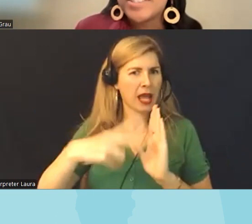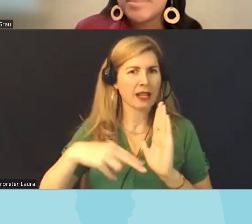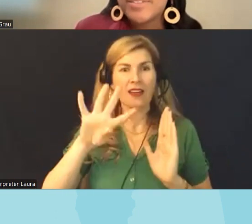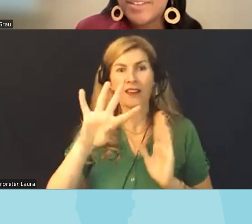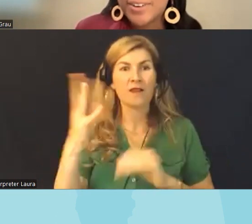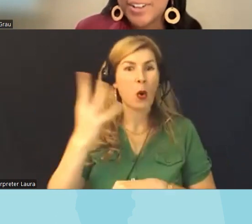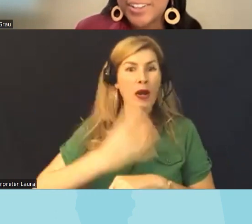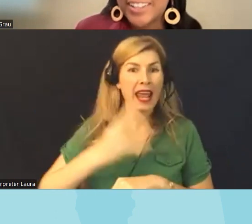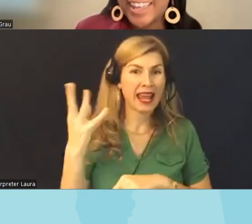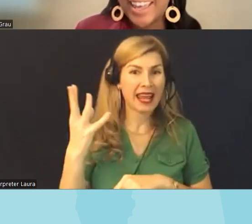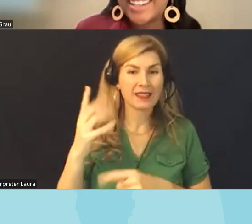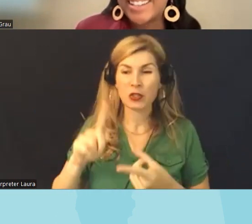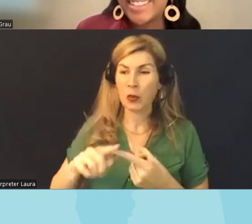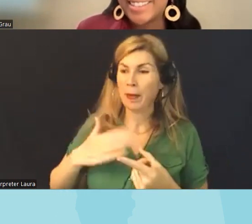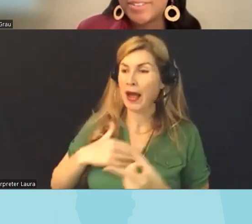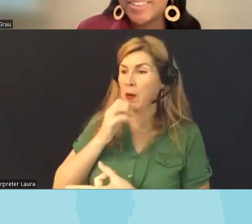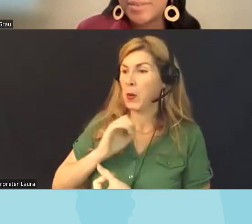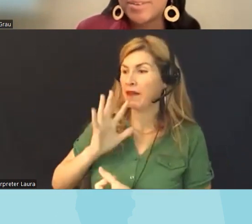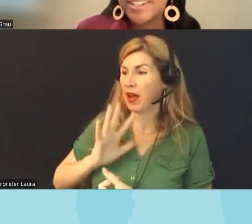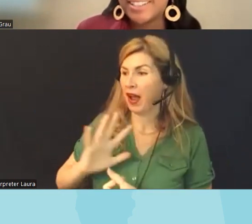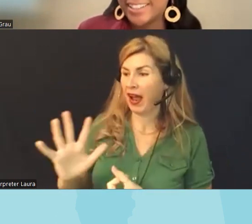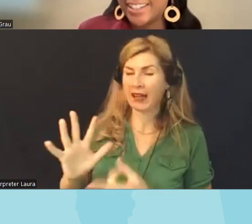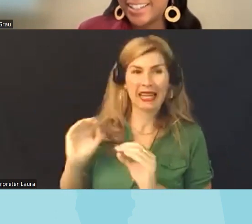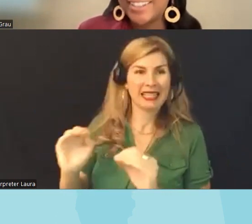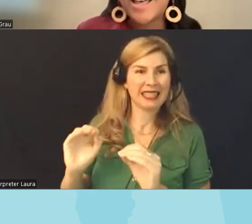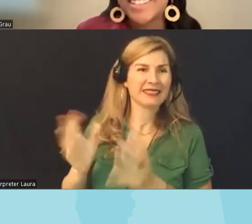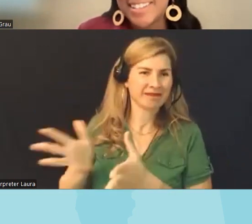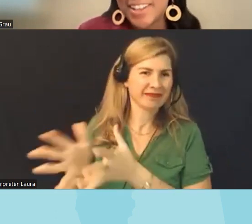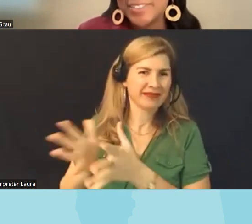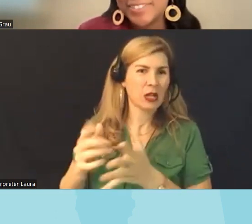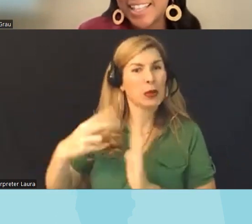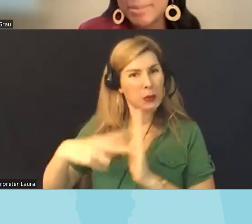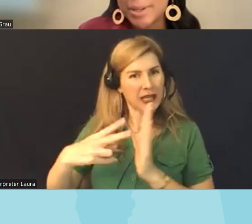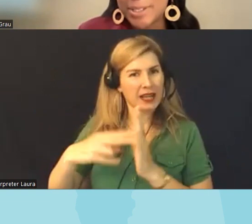to my five-year-old and it is something that we read uh a lot so that's my go